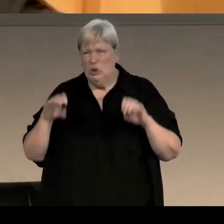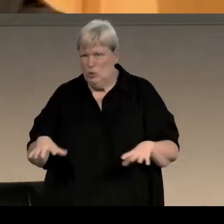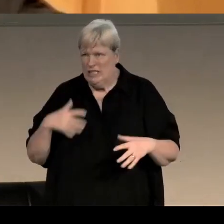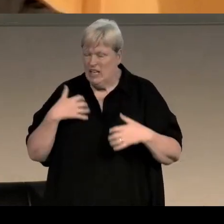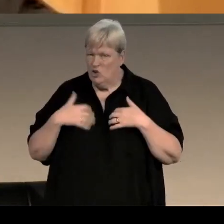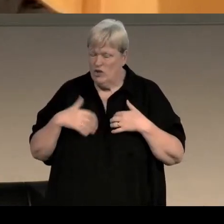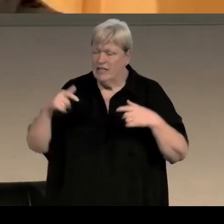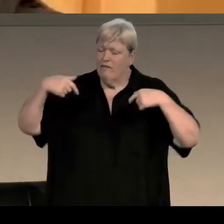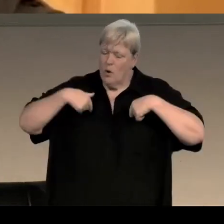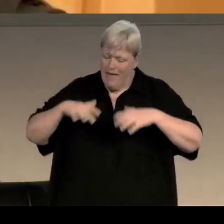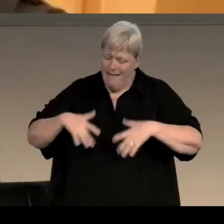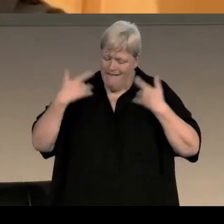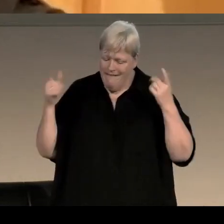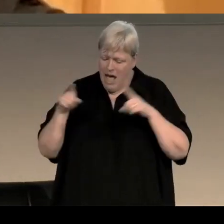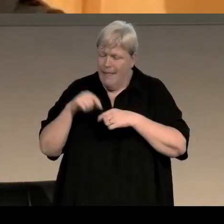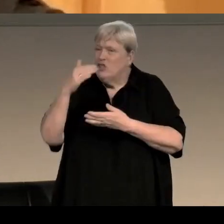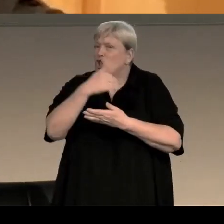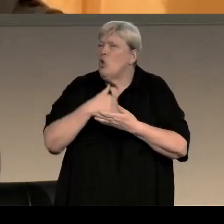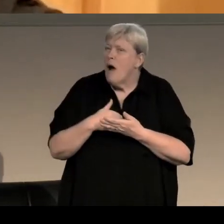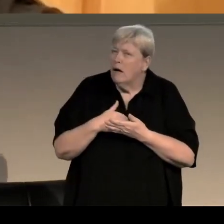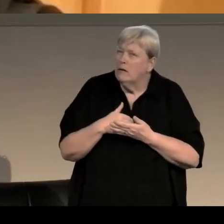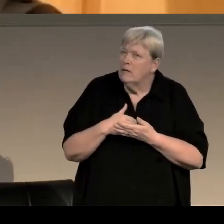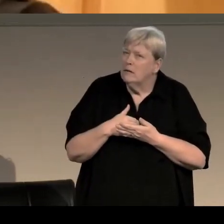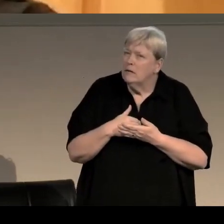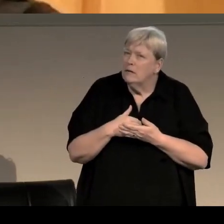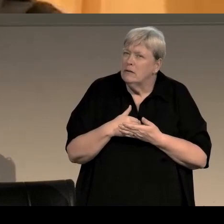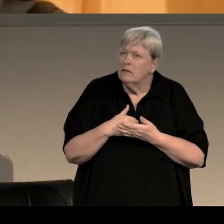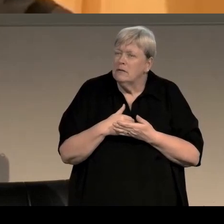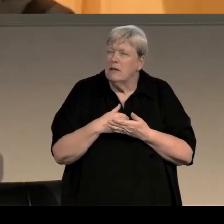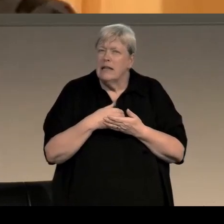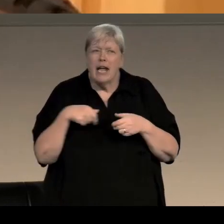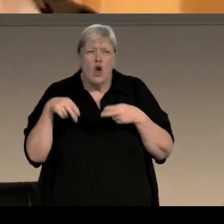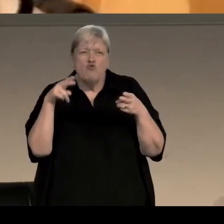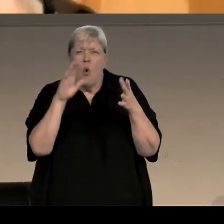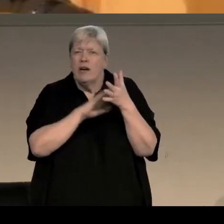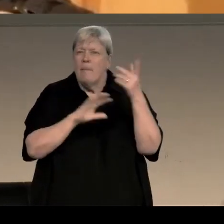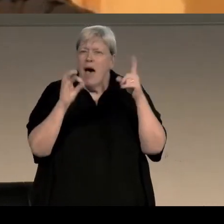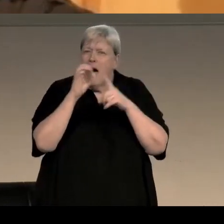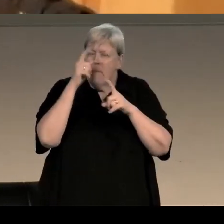for me it felt like a security blanket, in a way it was like having a road map, and I was following my road map,